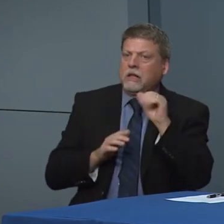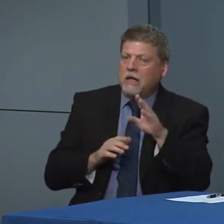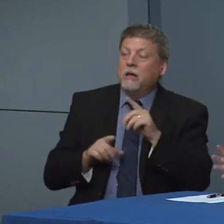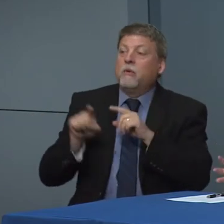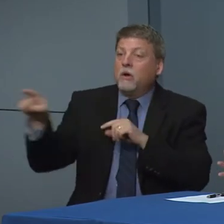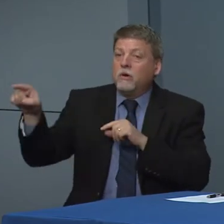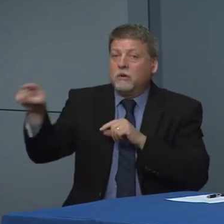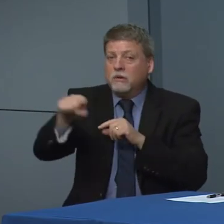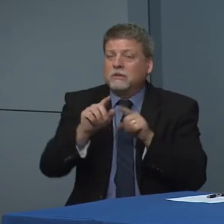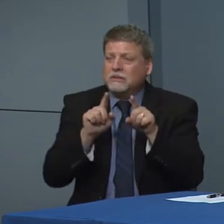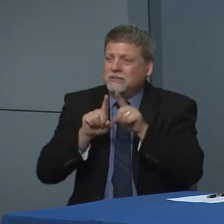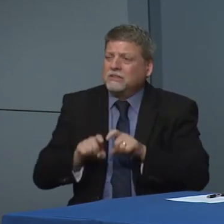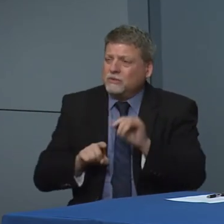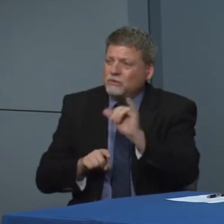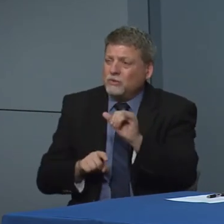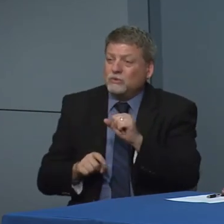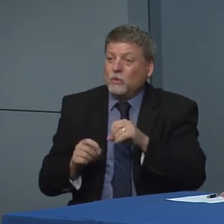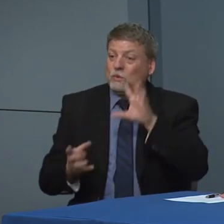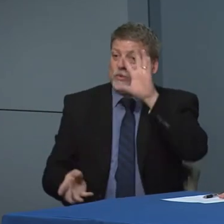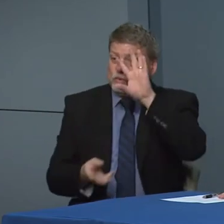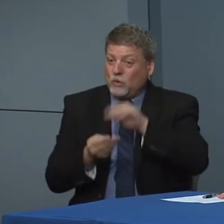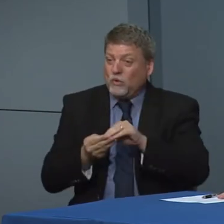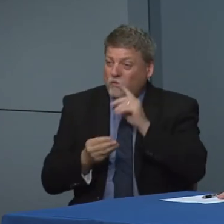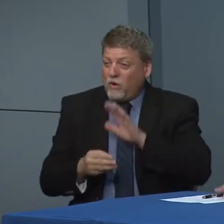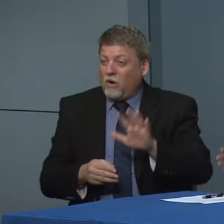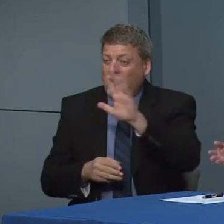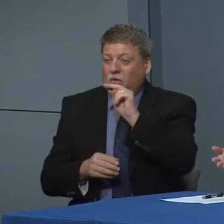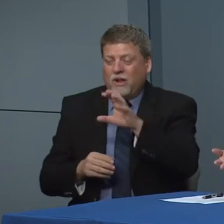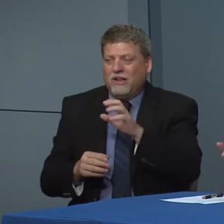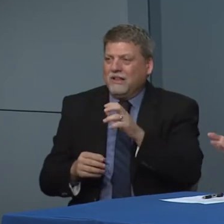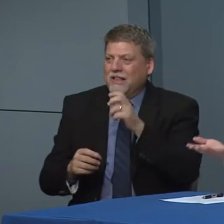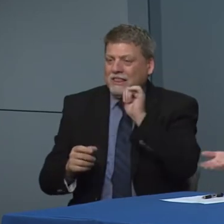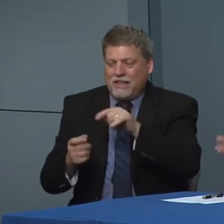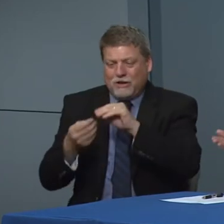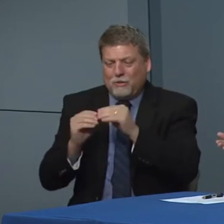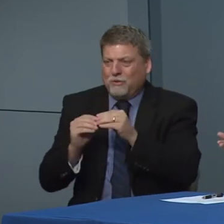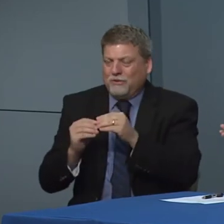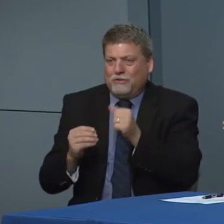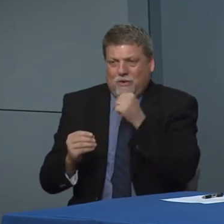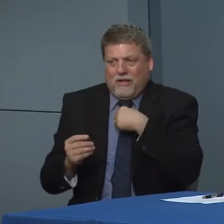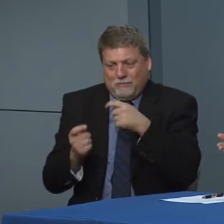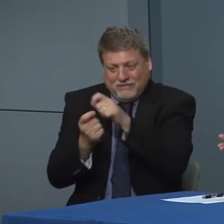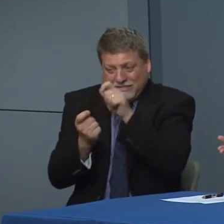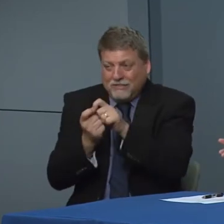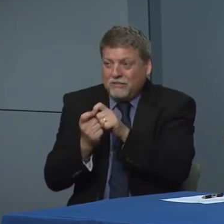numbers so that the total number of tests done for the state is a hard number for us to report which is a a good